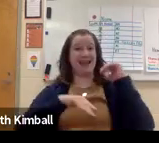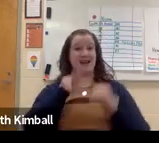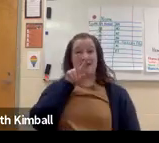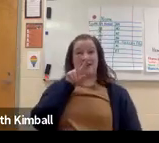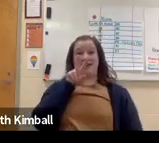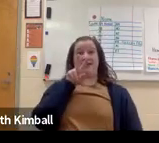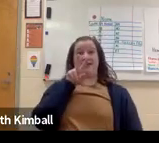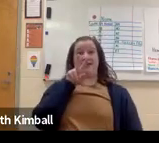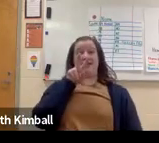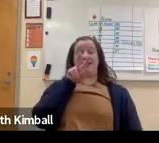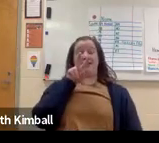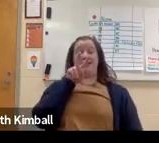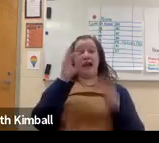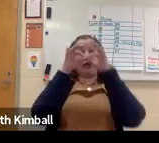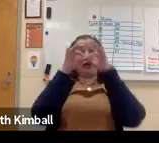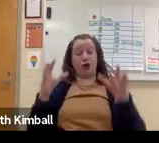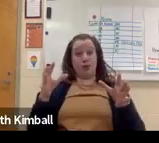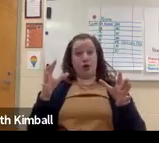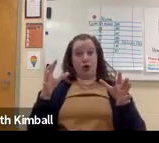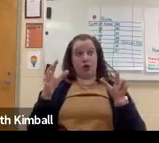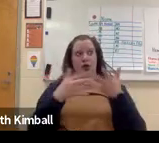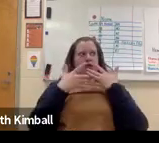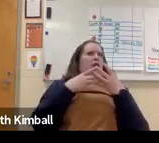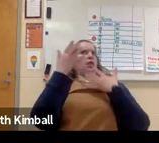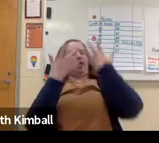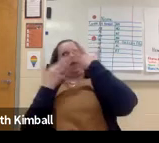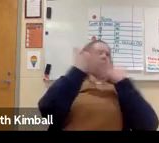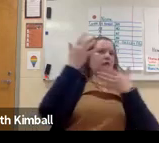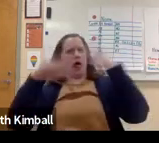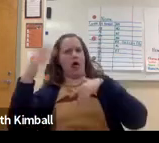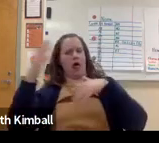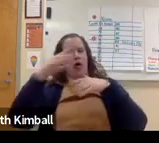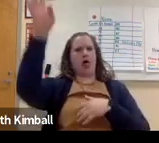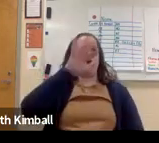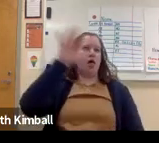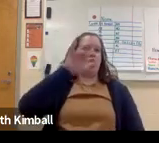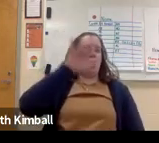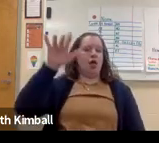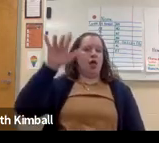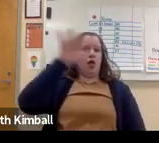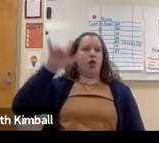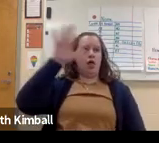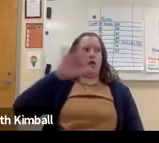to have appropriate signs. Because there's nothing worse than being a deaf student and watching an interpreter try to figure out